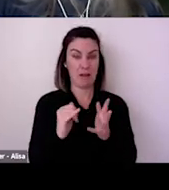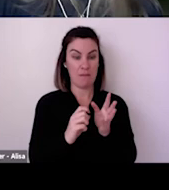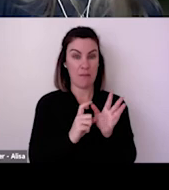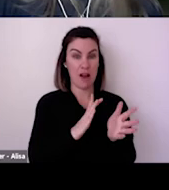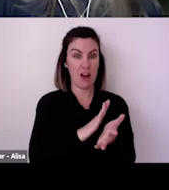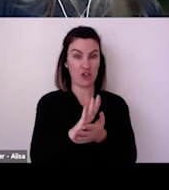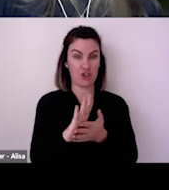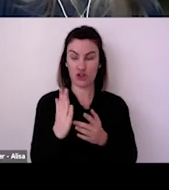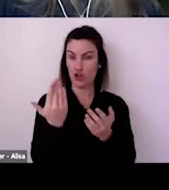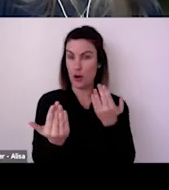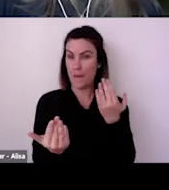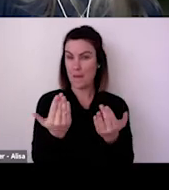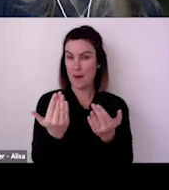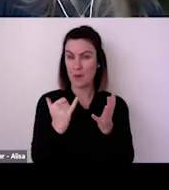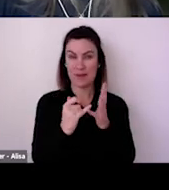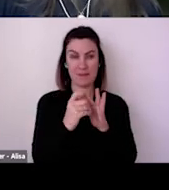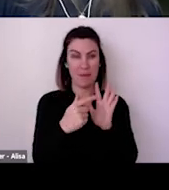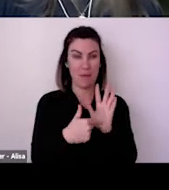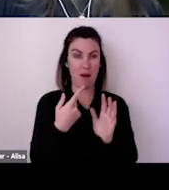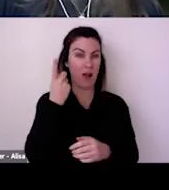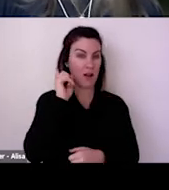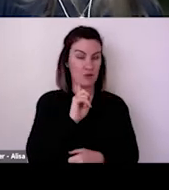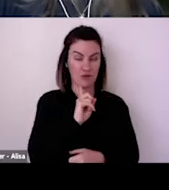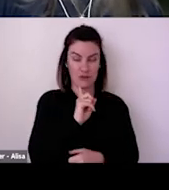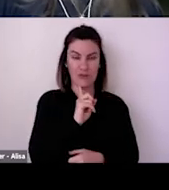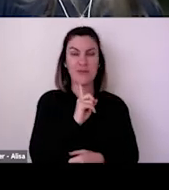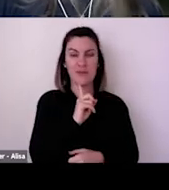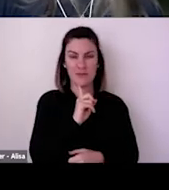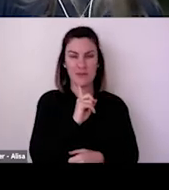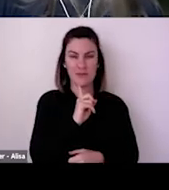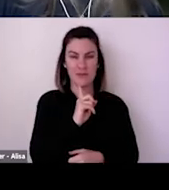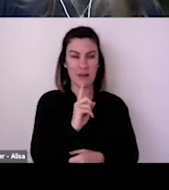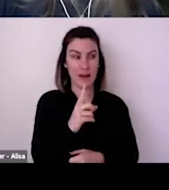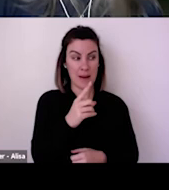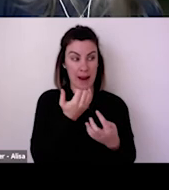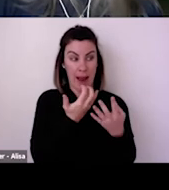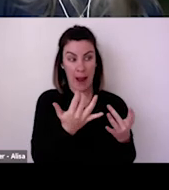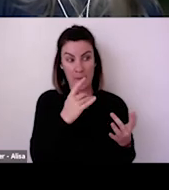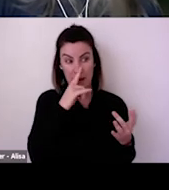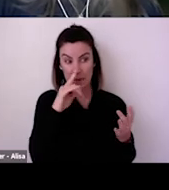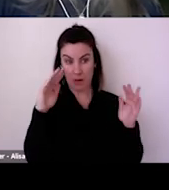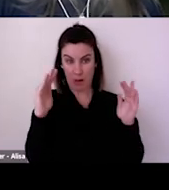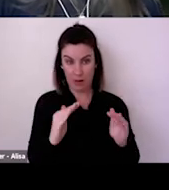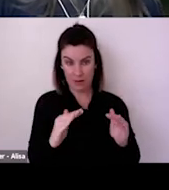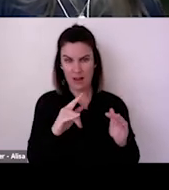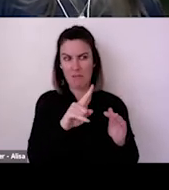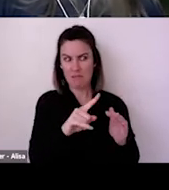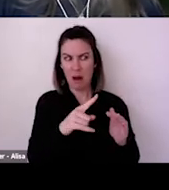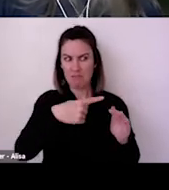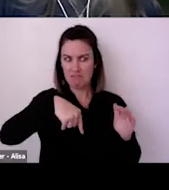So I can see the kinds of insights that the Audience Outlook Monitor provides being really relevant to that activity.